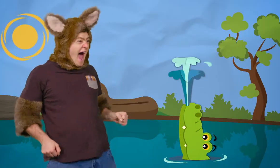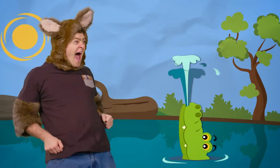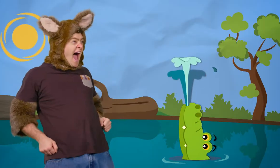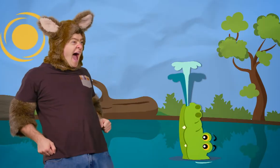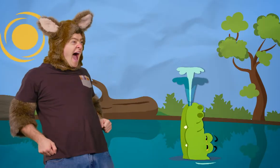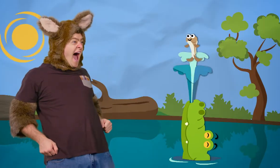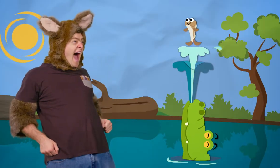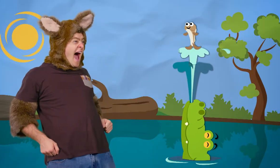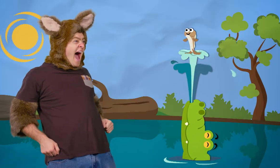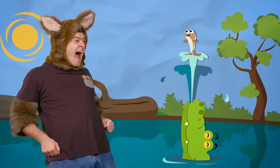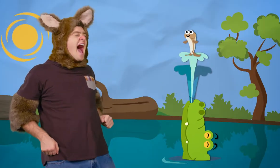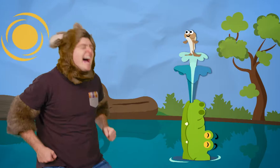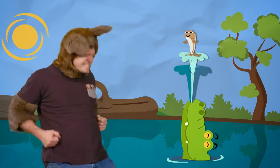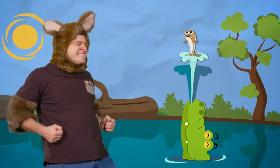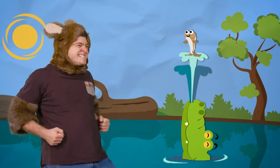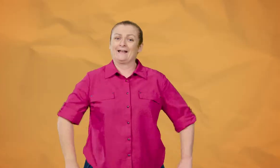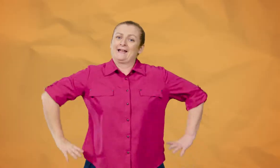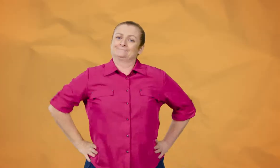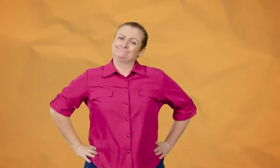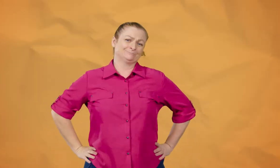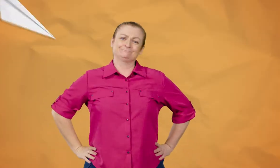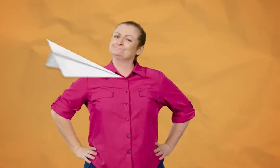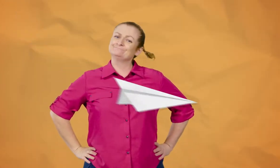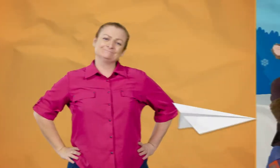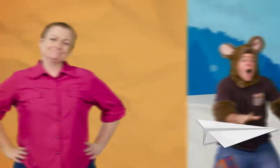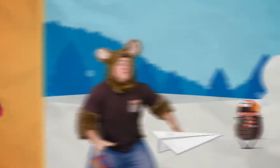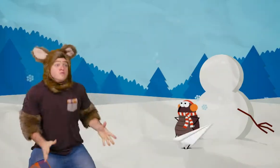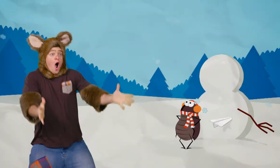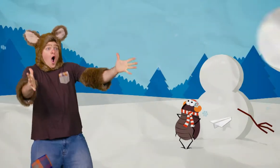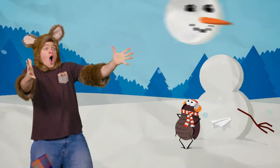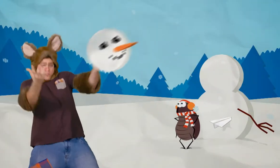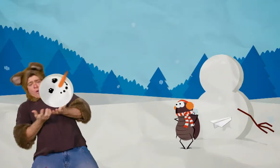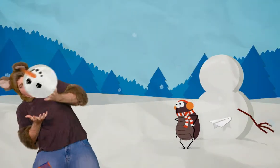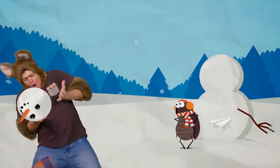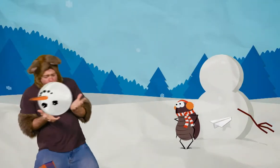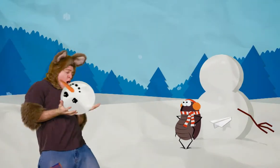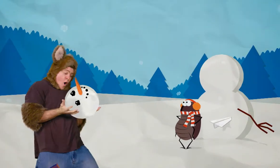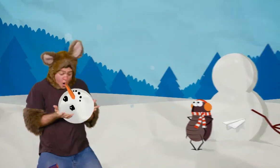Yeah! Hmm. Oh, oh!